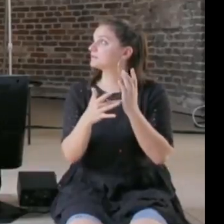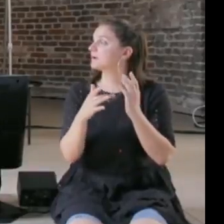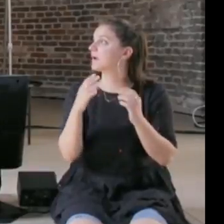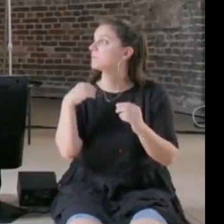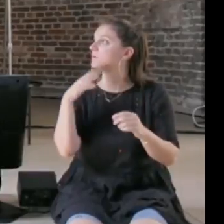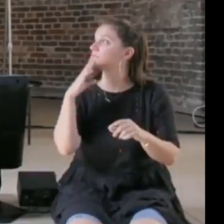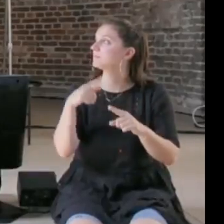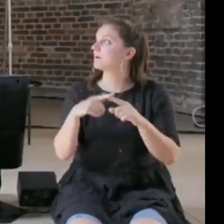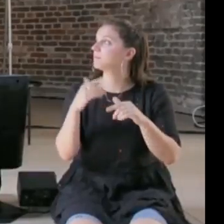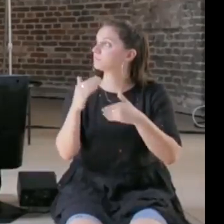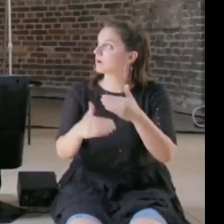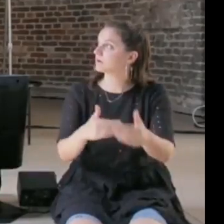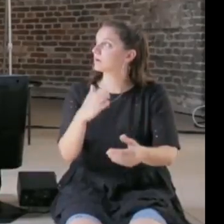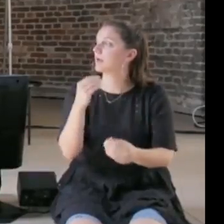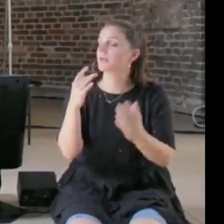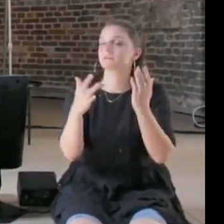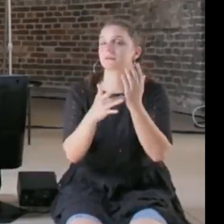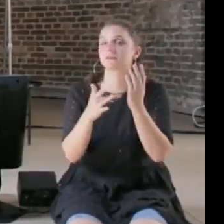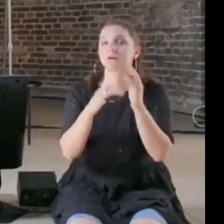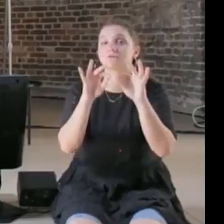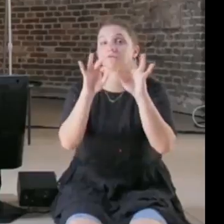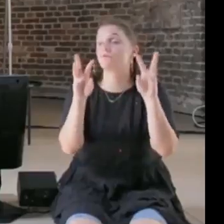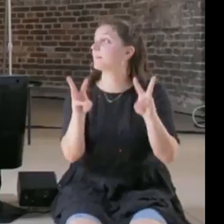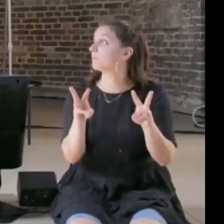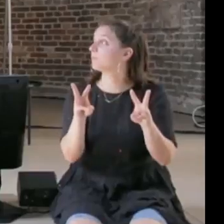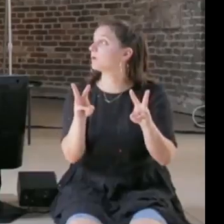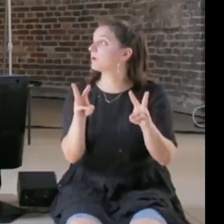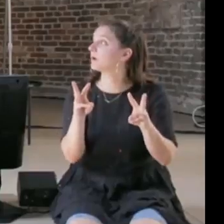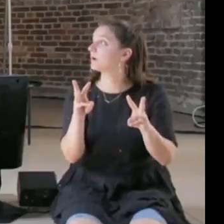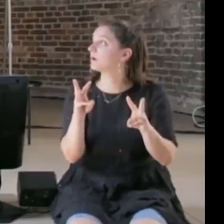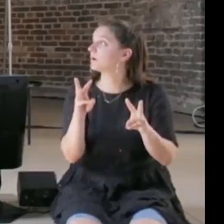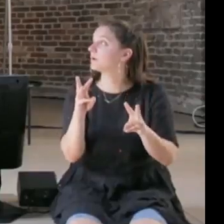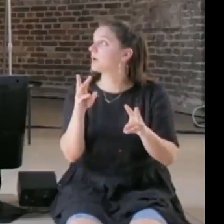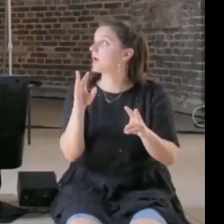and the technology will leap forward, and a lot of technological solutions that we come